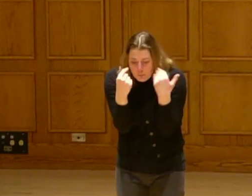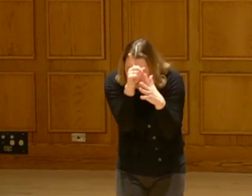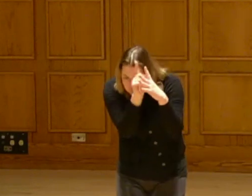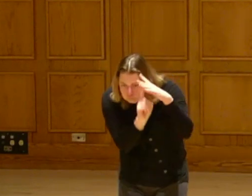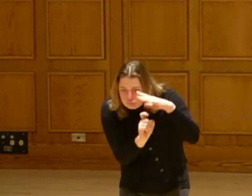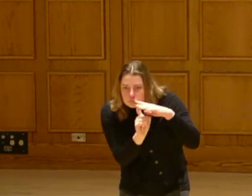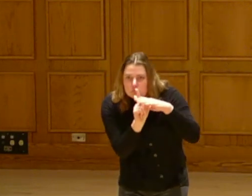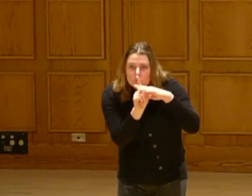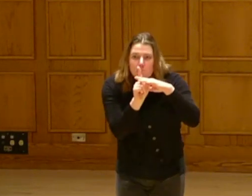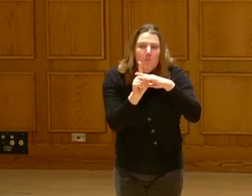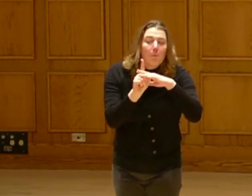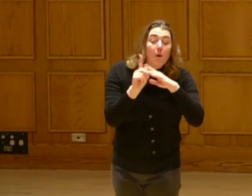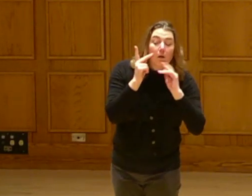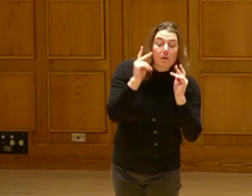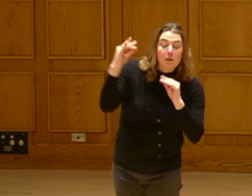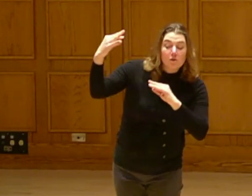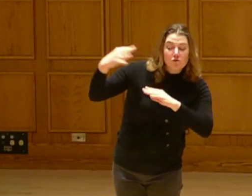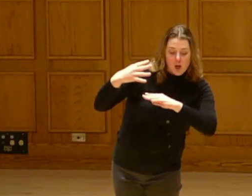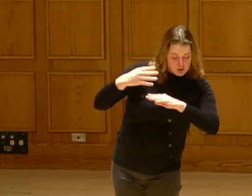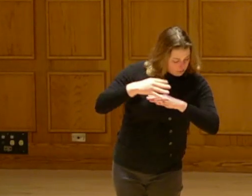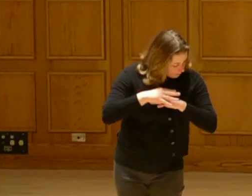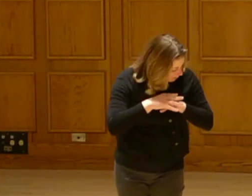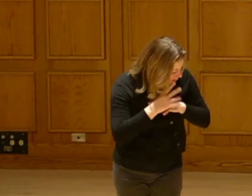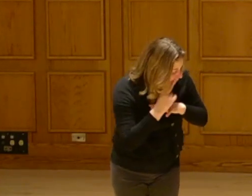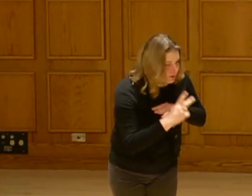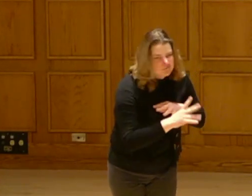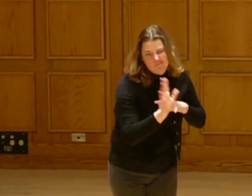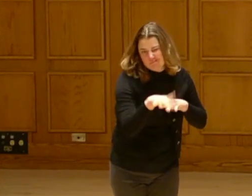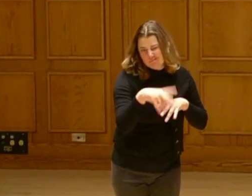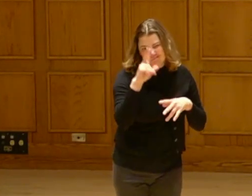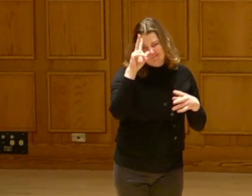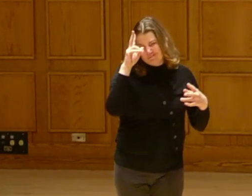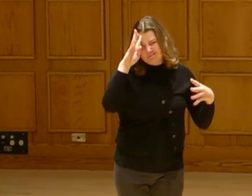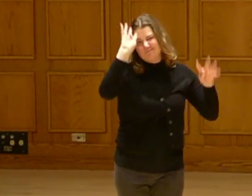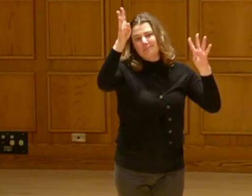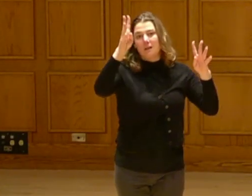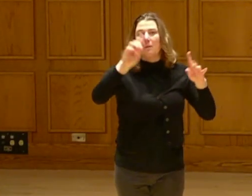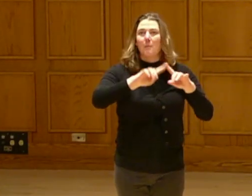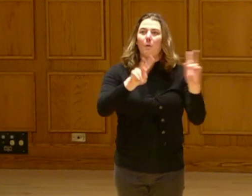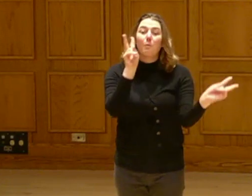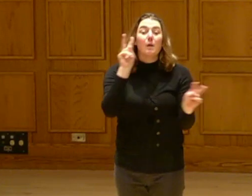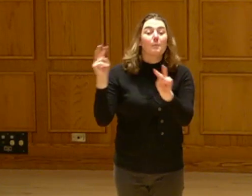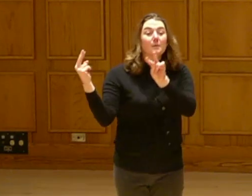The idea of a hibernating ground hog emerging to see its shadow may seem farfetched.